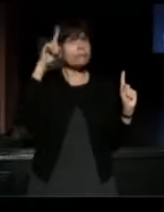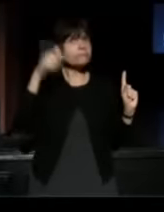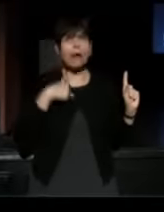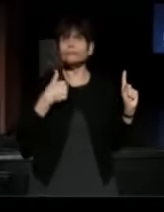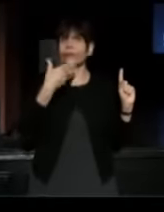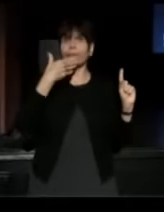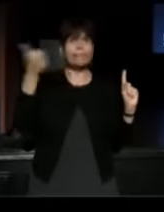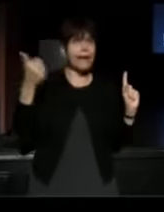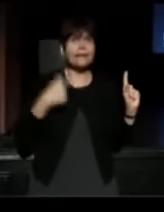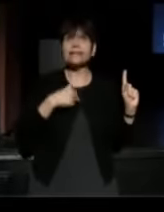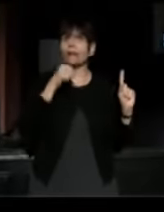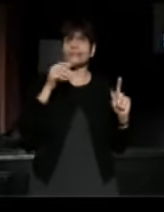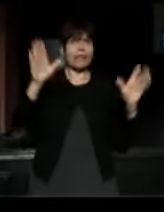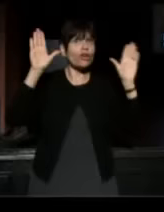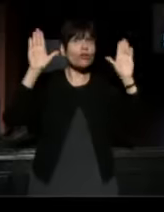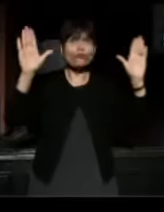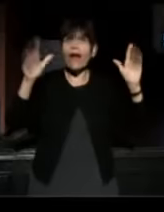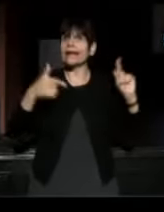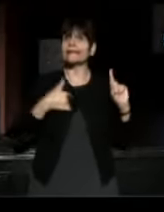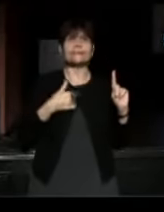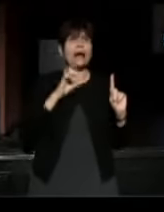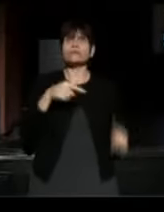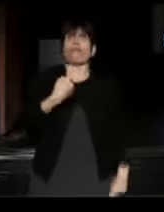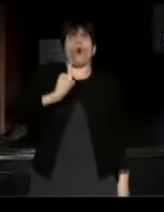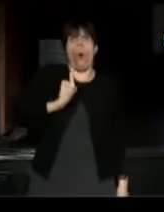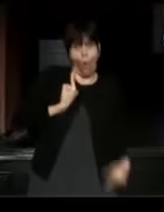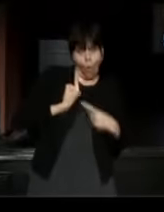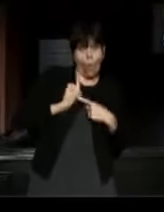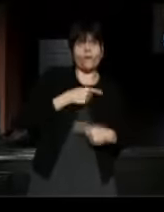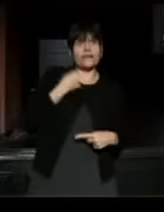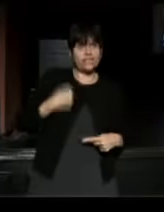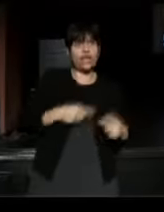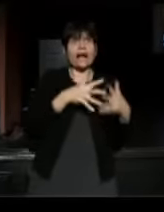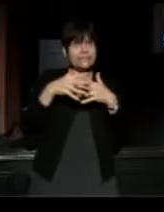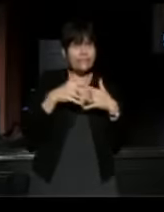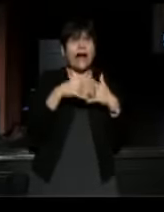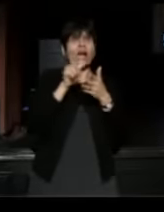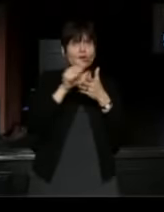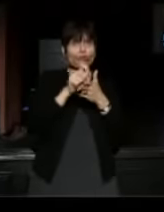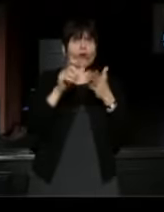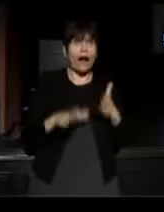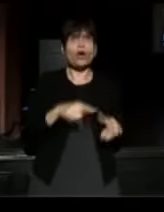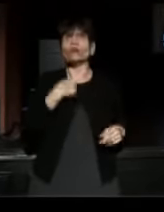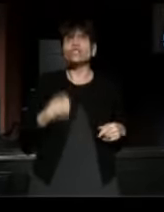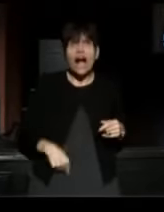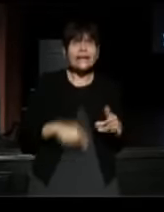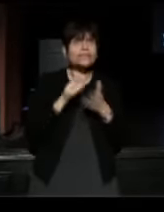I was not the greatest, I was not the only Chinese-American writer or Chinese writer at the time.